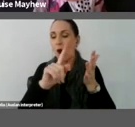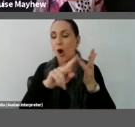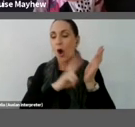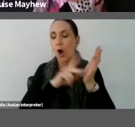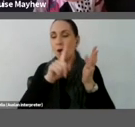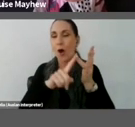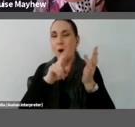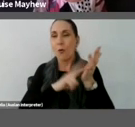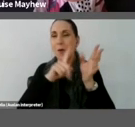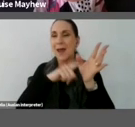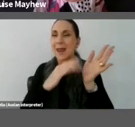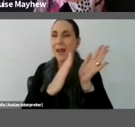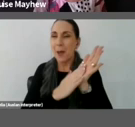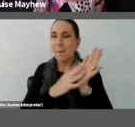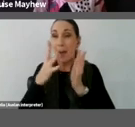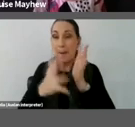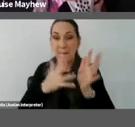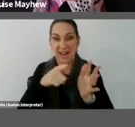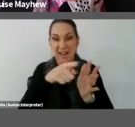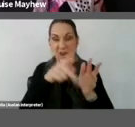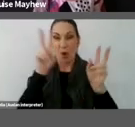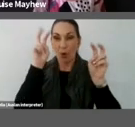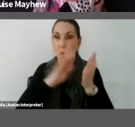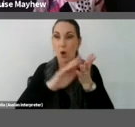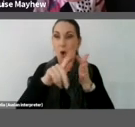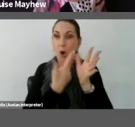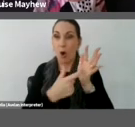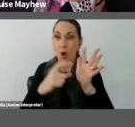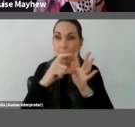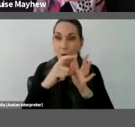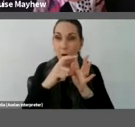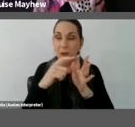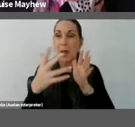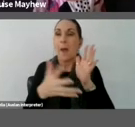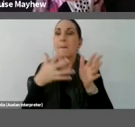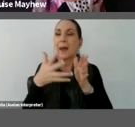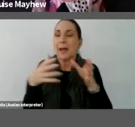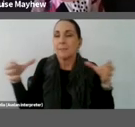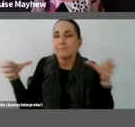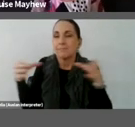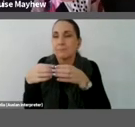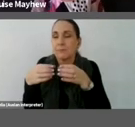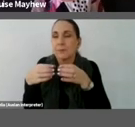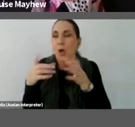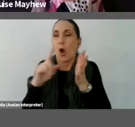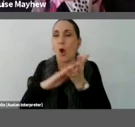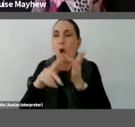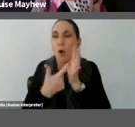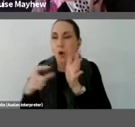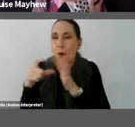point these deeply intertwined values of togetherness and individuality we have